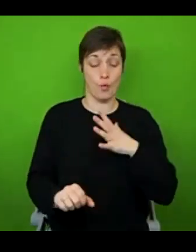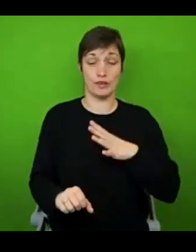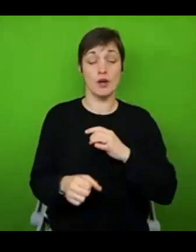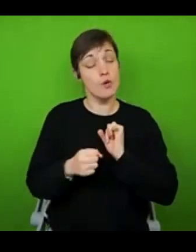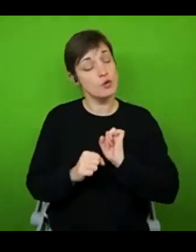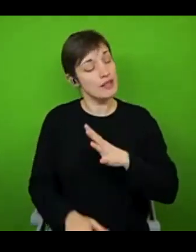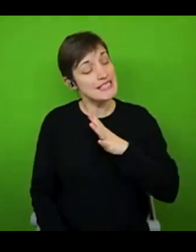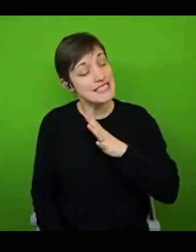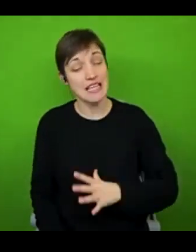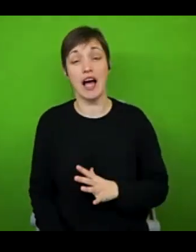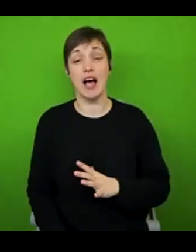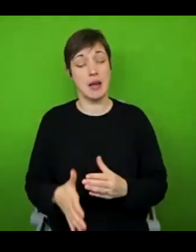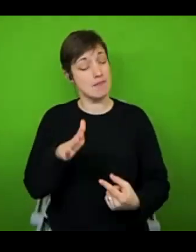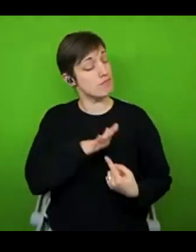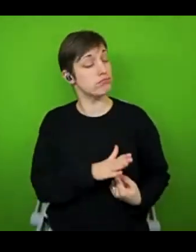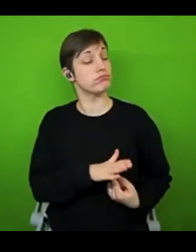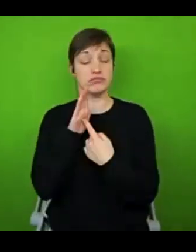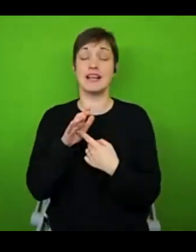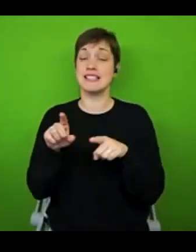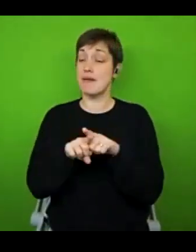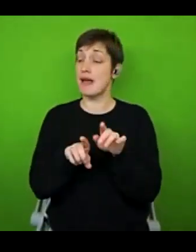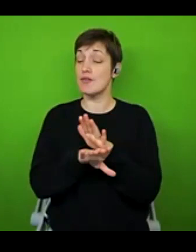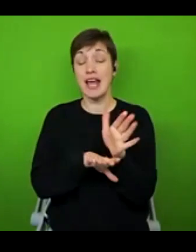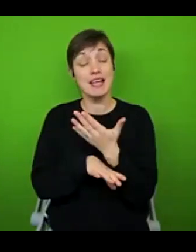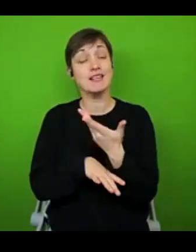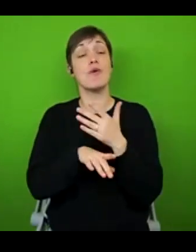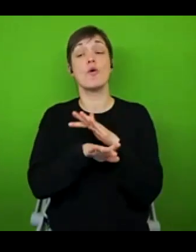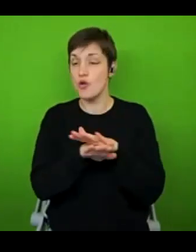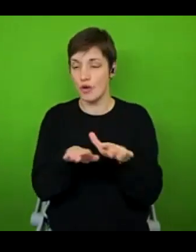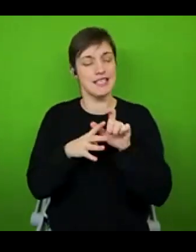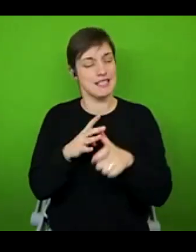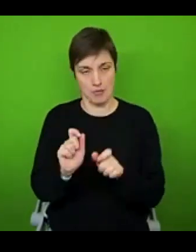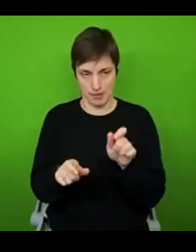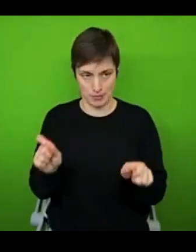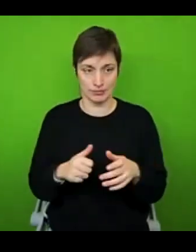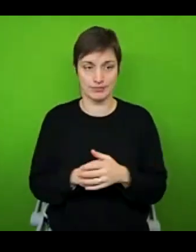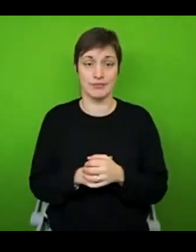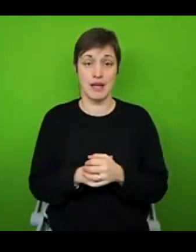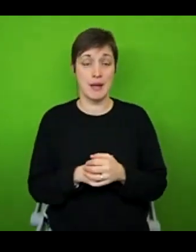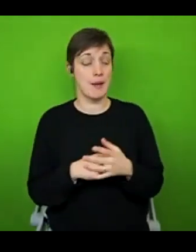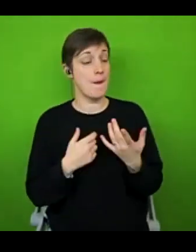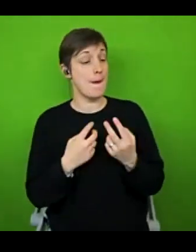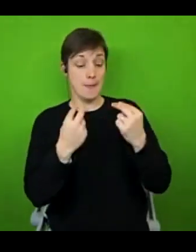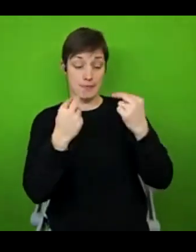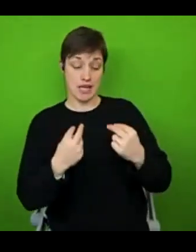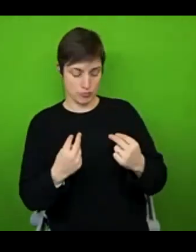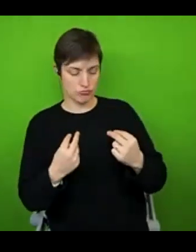disabled person's. Other people's perceptions don't get to dictate who you are and how you live your life. I've